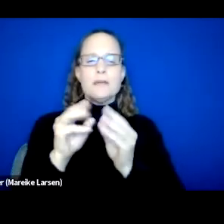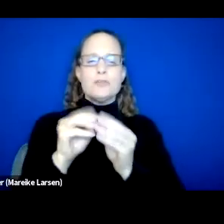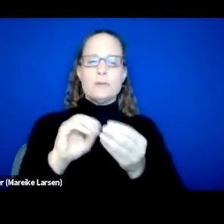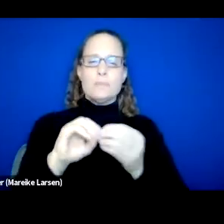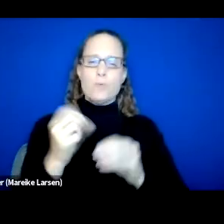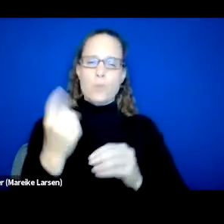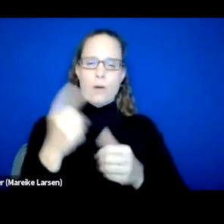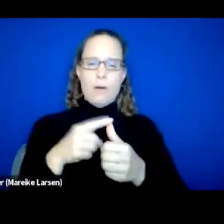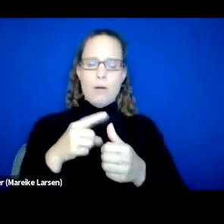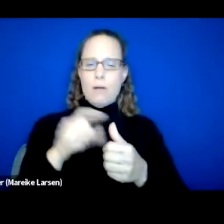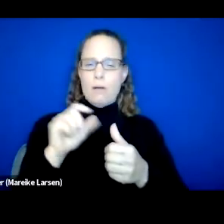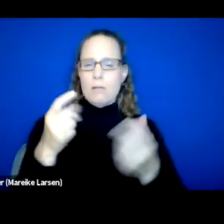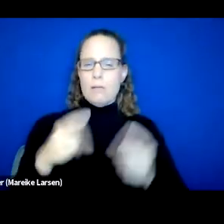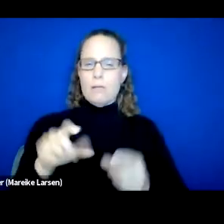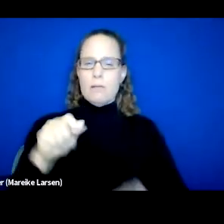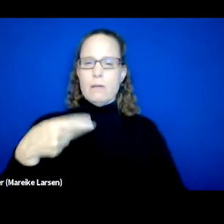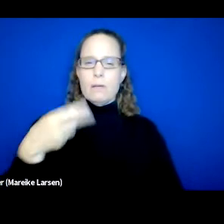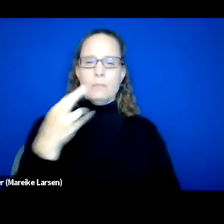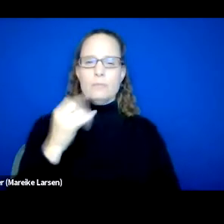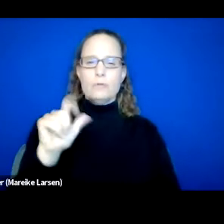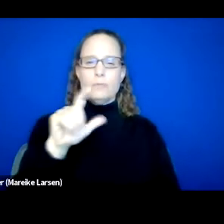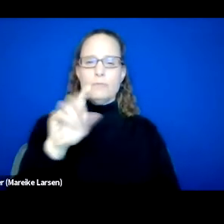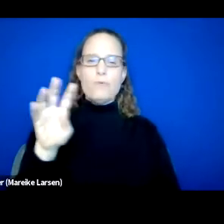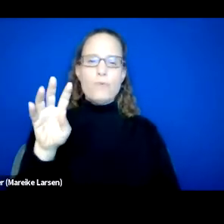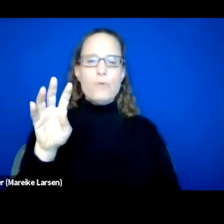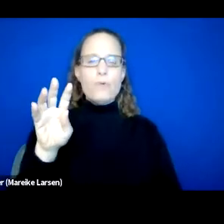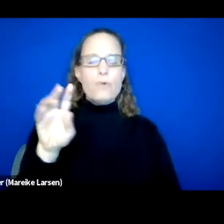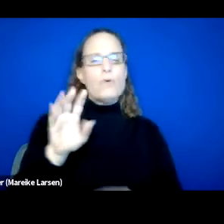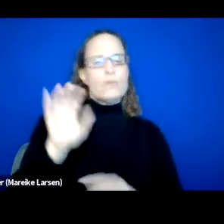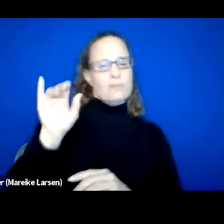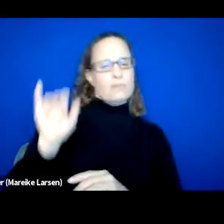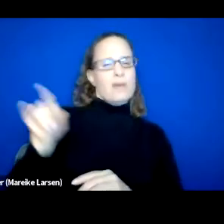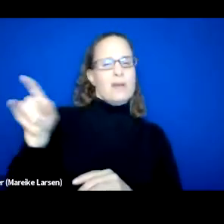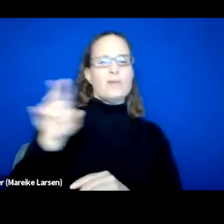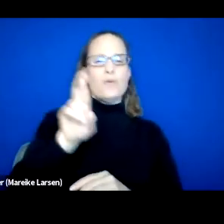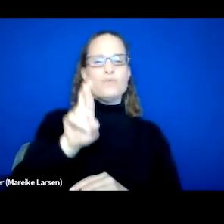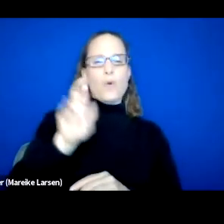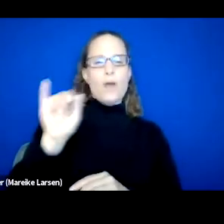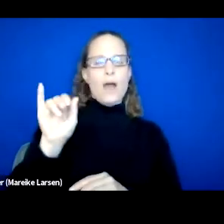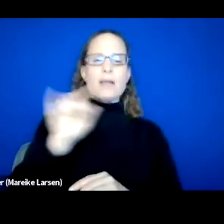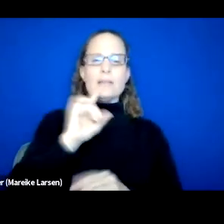from April 24th, where we heard from Rhode Island's House of Hope Community Development Corporation